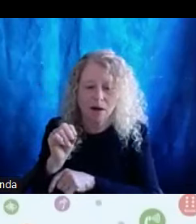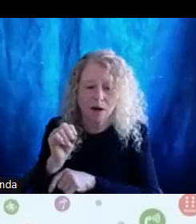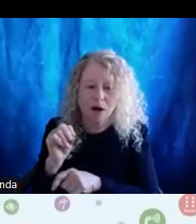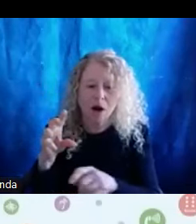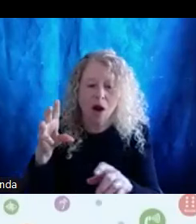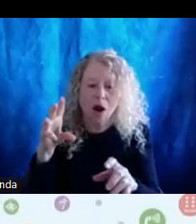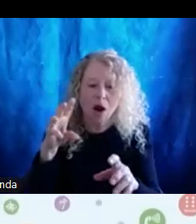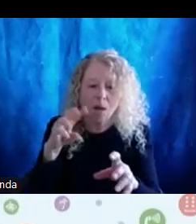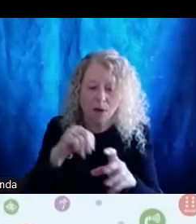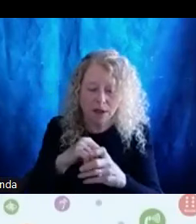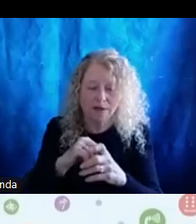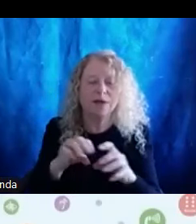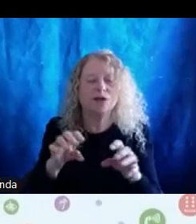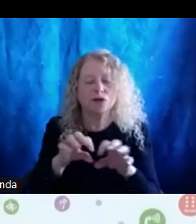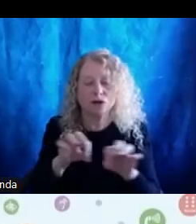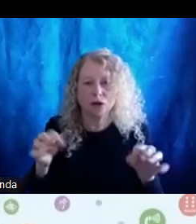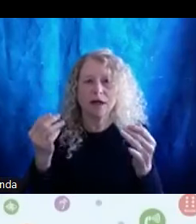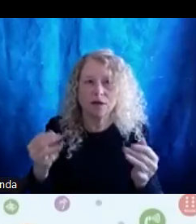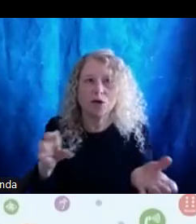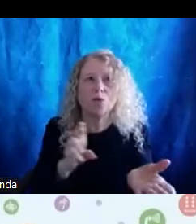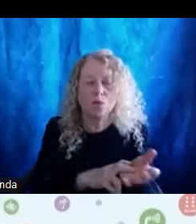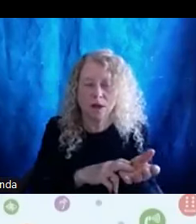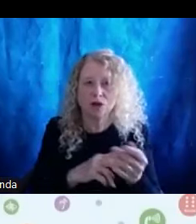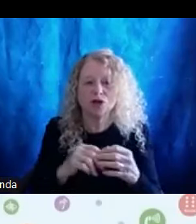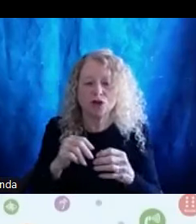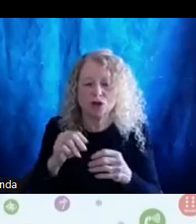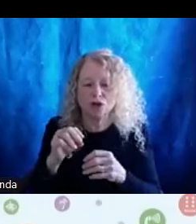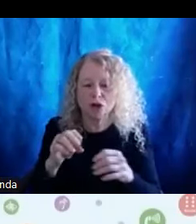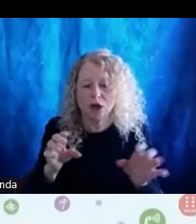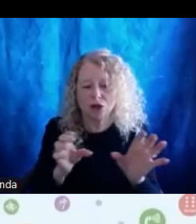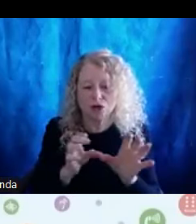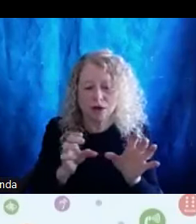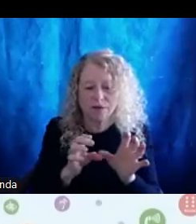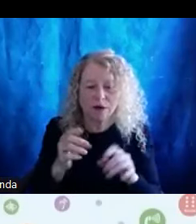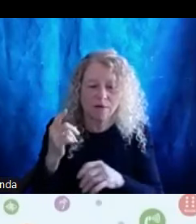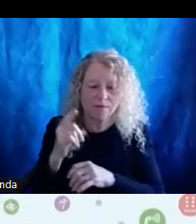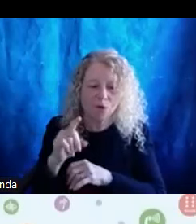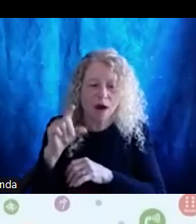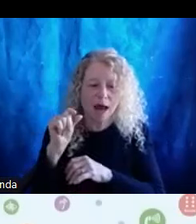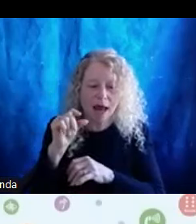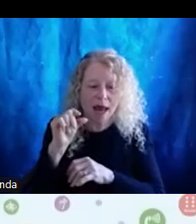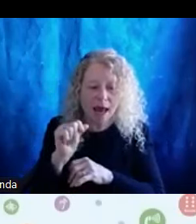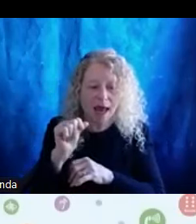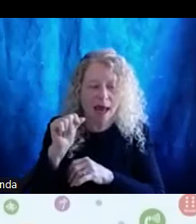for District 15 in Clackamas County. She's also the cochair for the Asian and Pacific Islander Network, ERG.